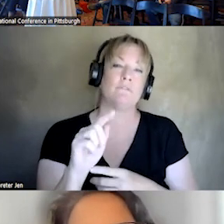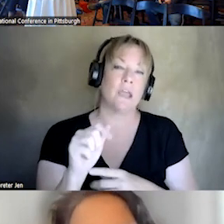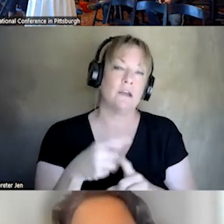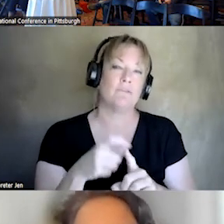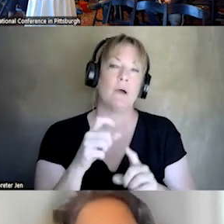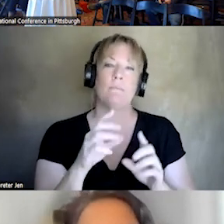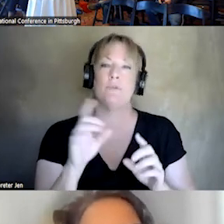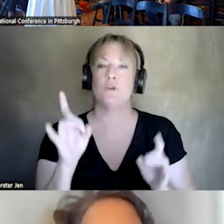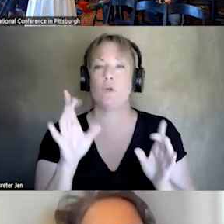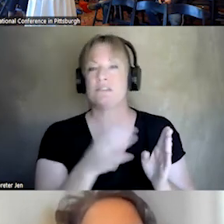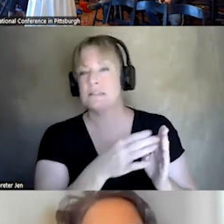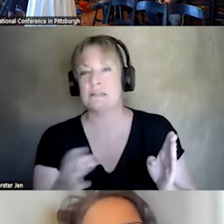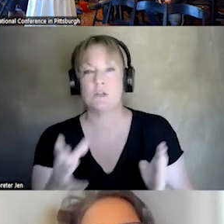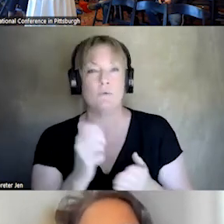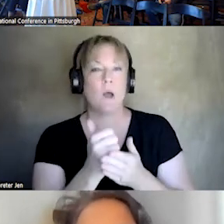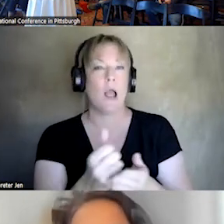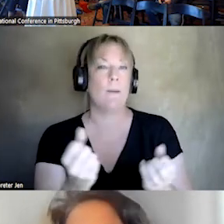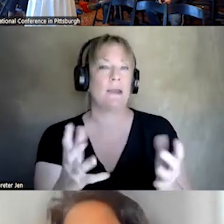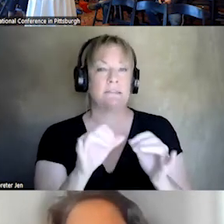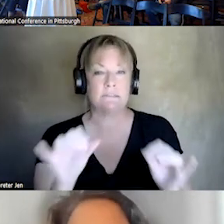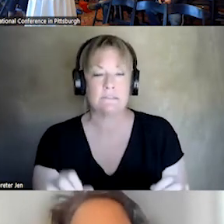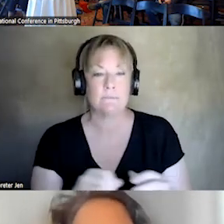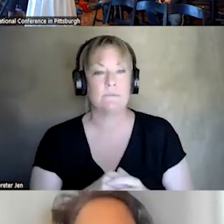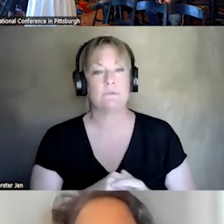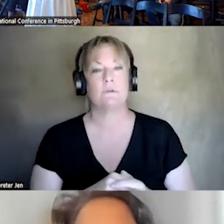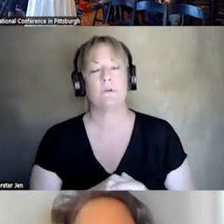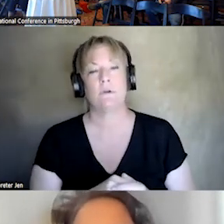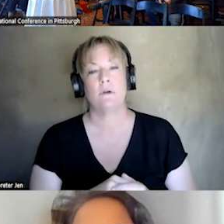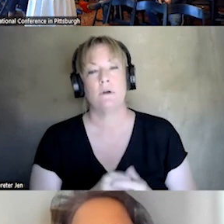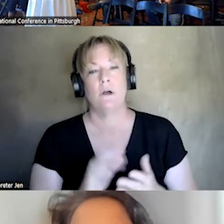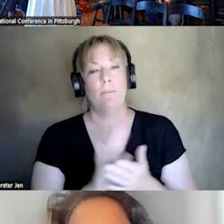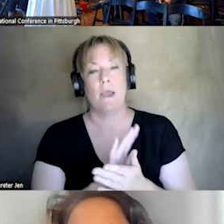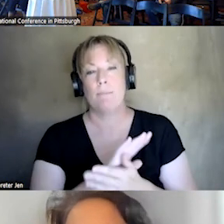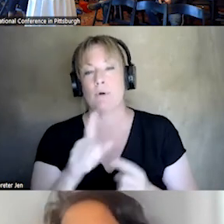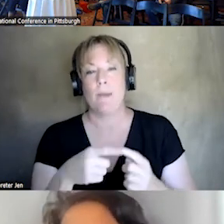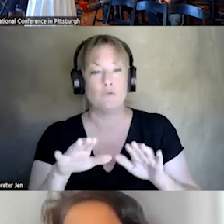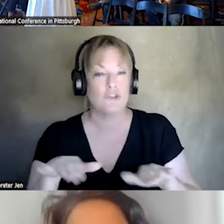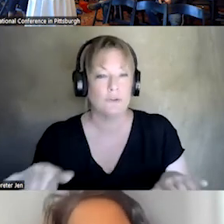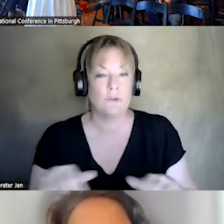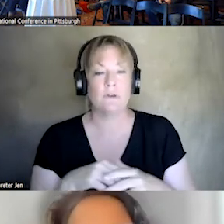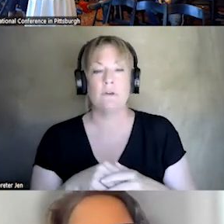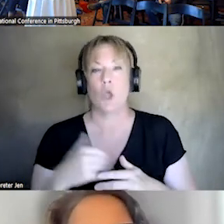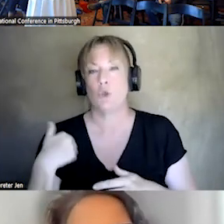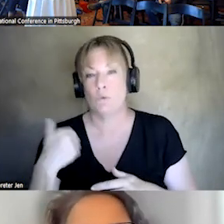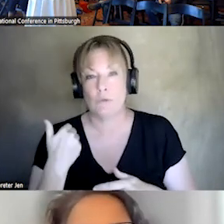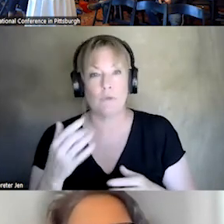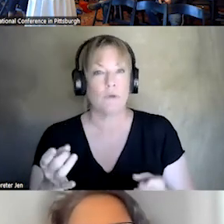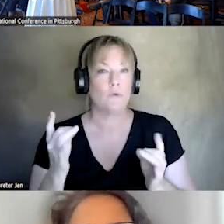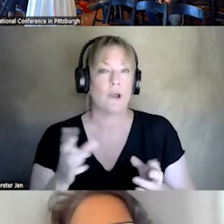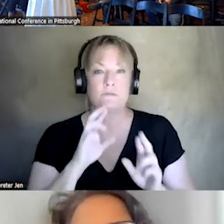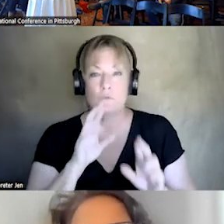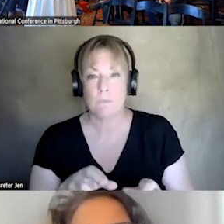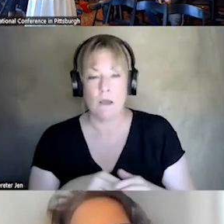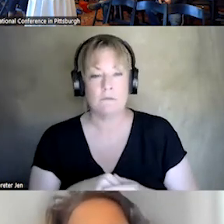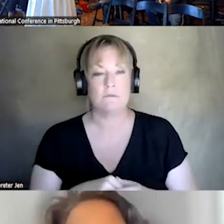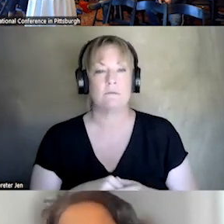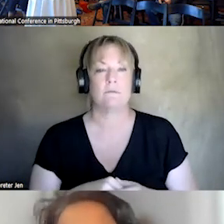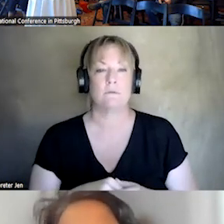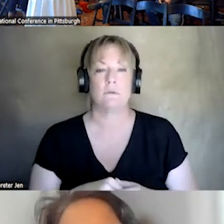IT WILL HELP MANY SYSTEMS. A PAPER ABOUT CHILDREN, AND YOUTH, CRISIS RESPONSE. LOOKING AT THREE STATE